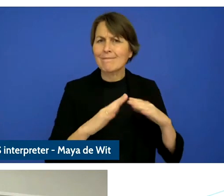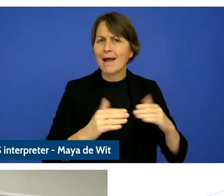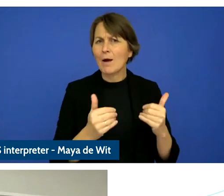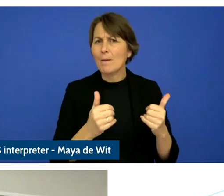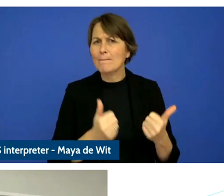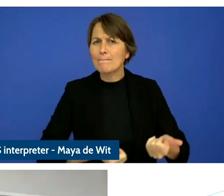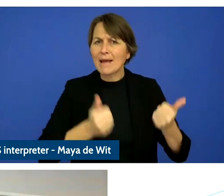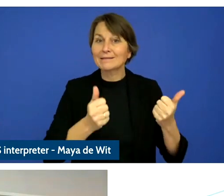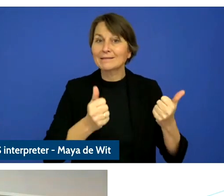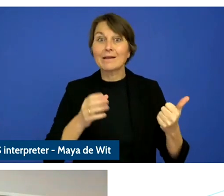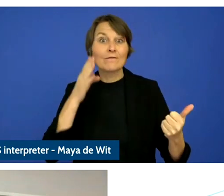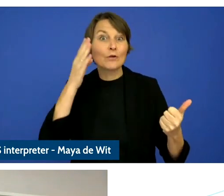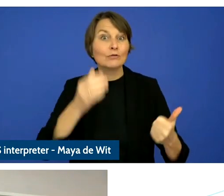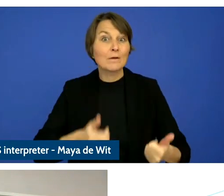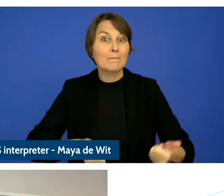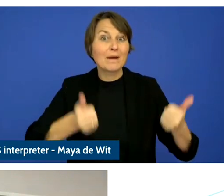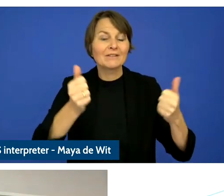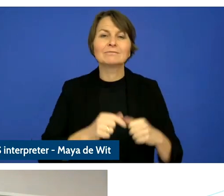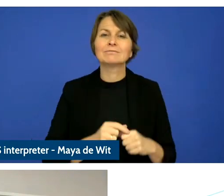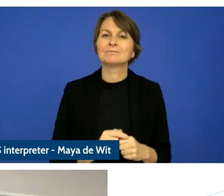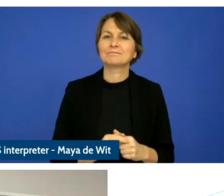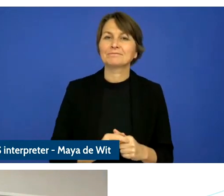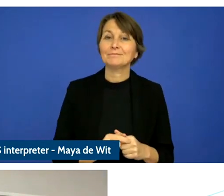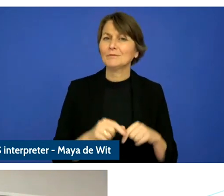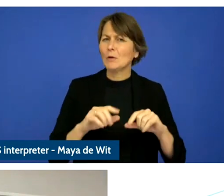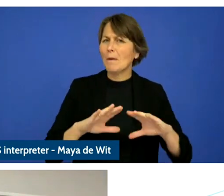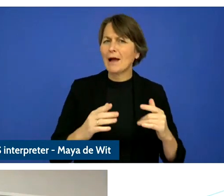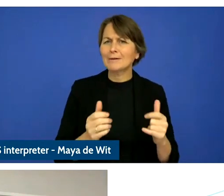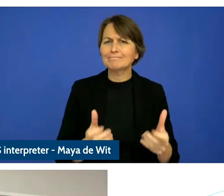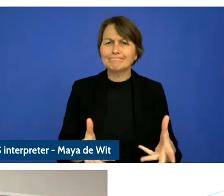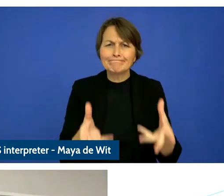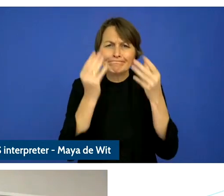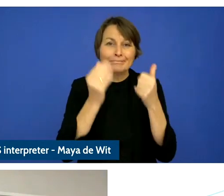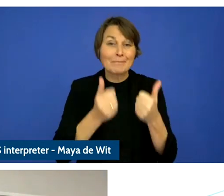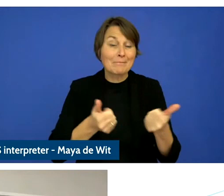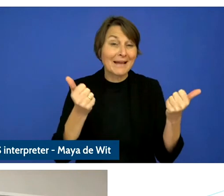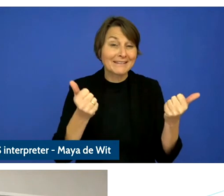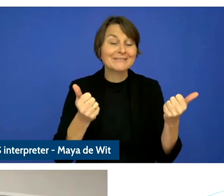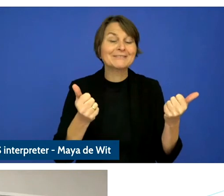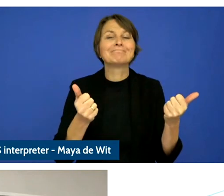future and so I can't think of energy better qualified for address these